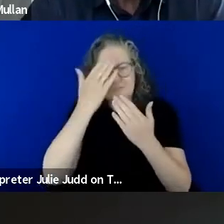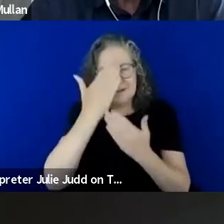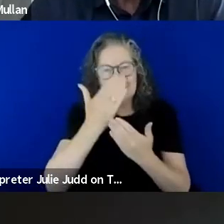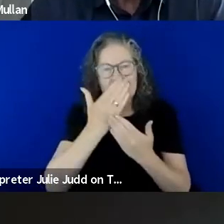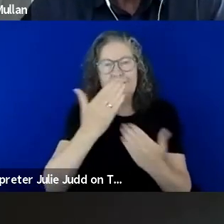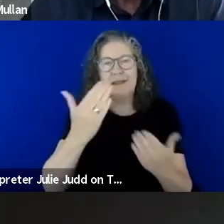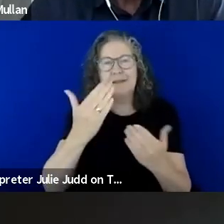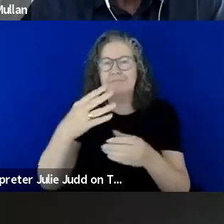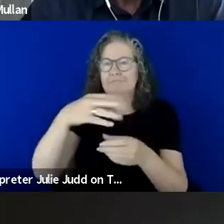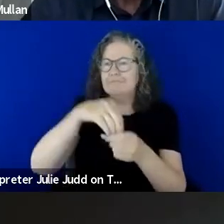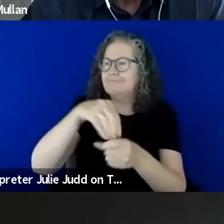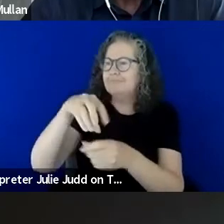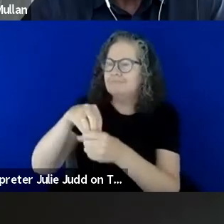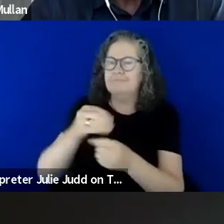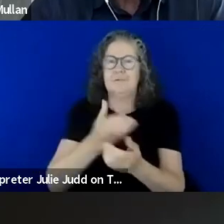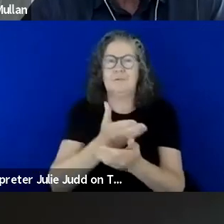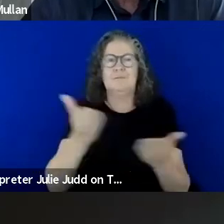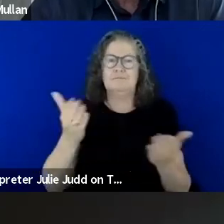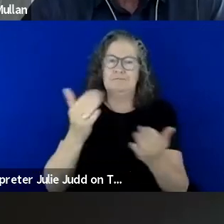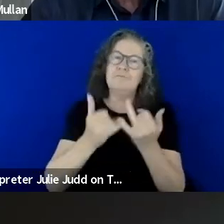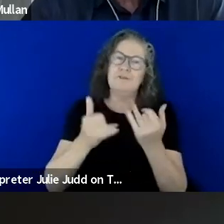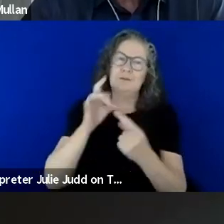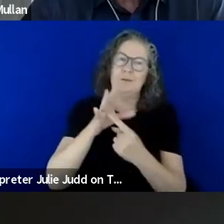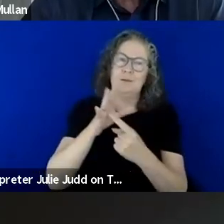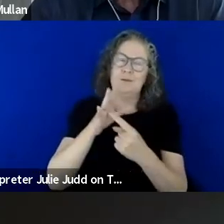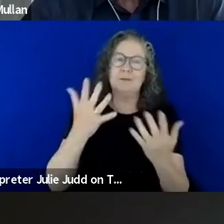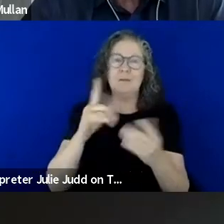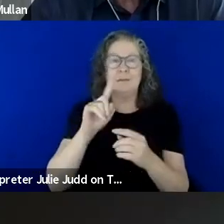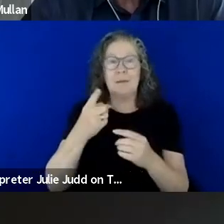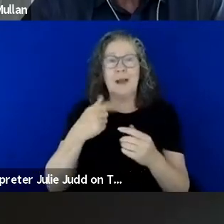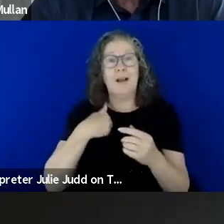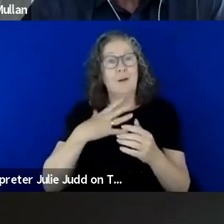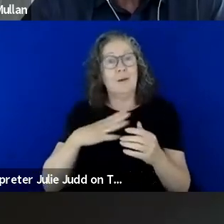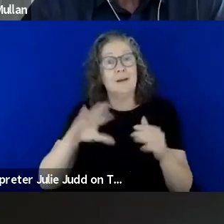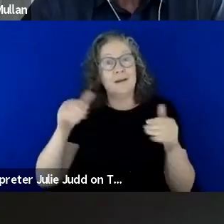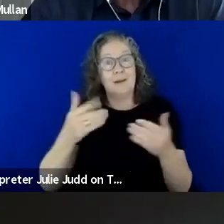very, very important. Without further ado, I'd like to introduce our facilitator and panelists.